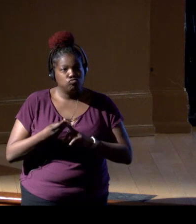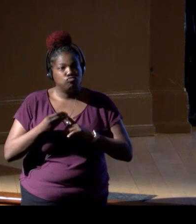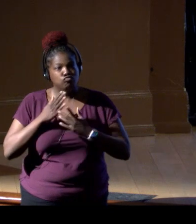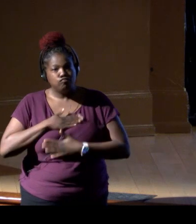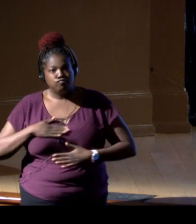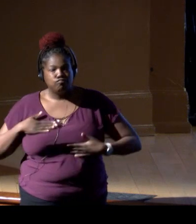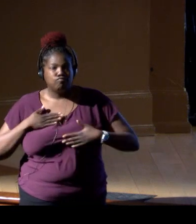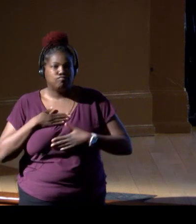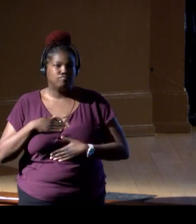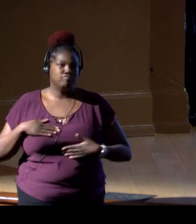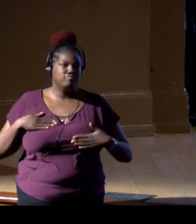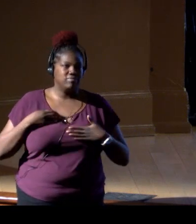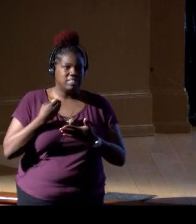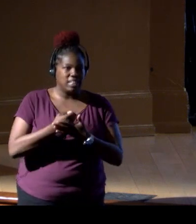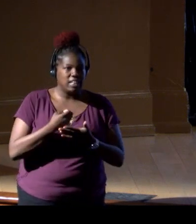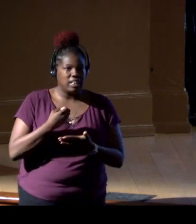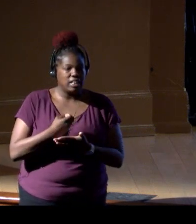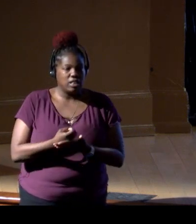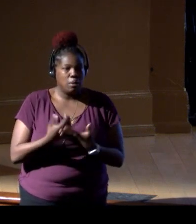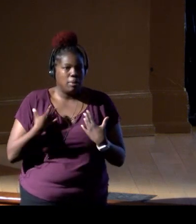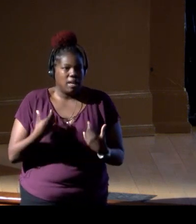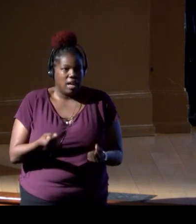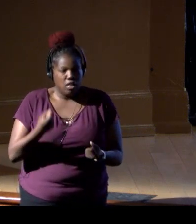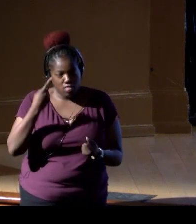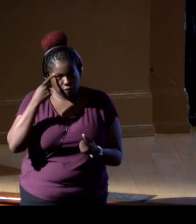and economic well-being of coastal communities,